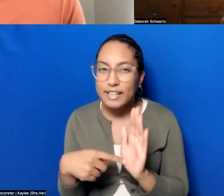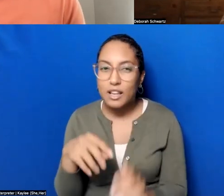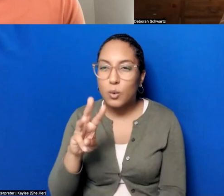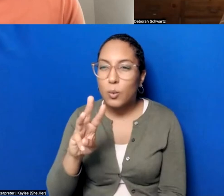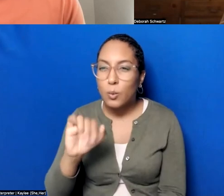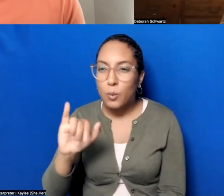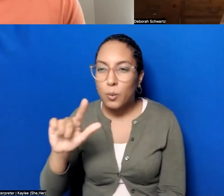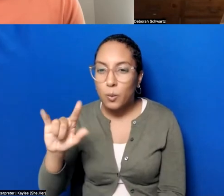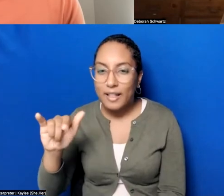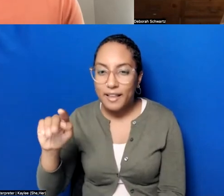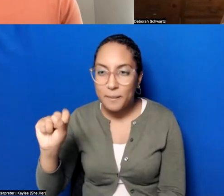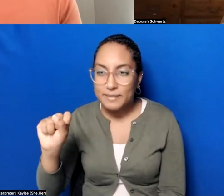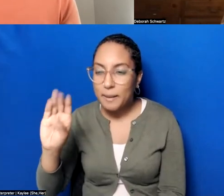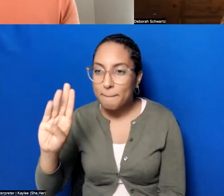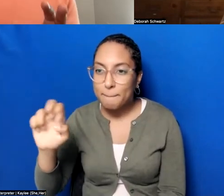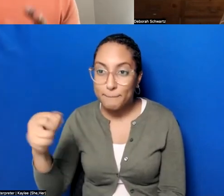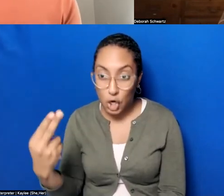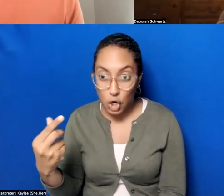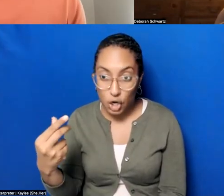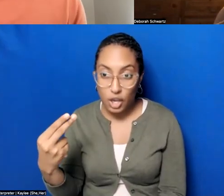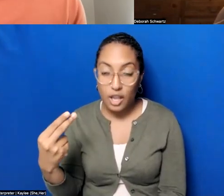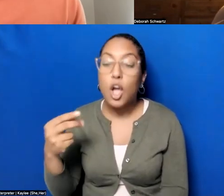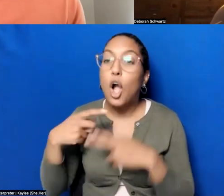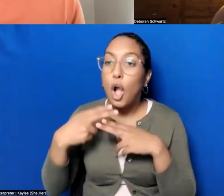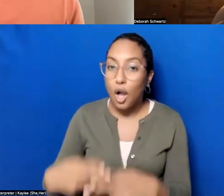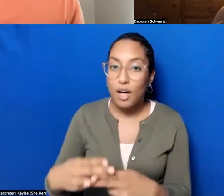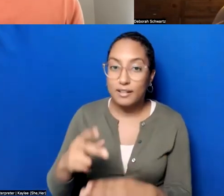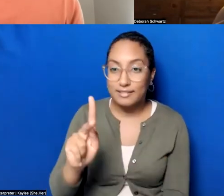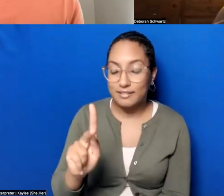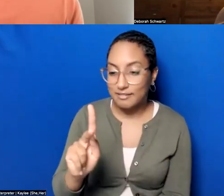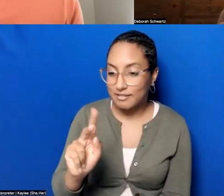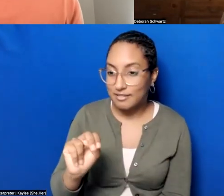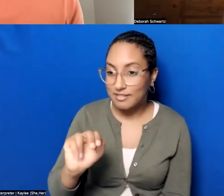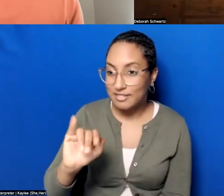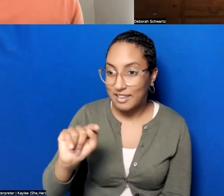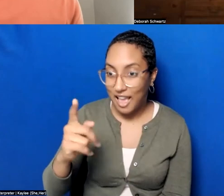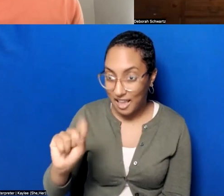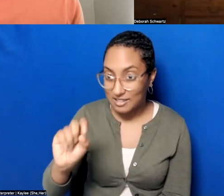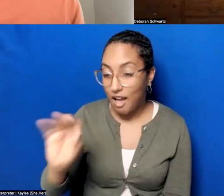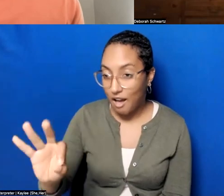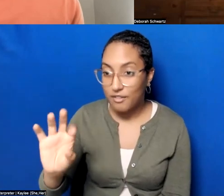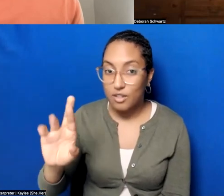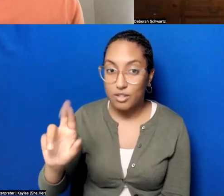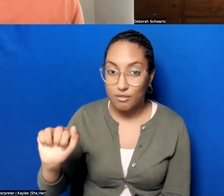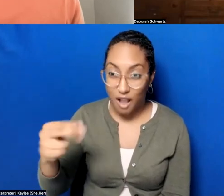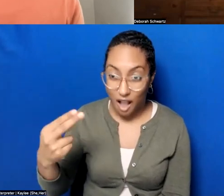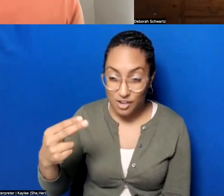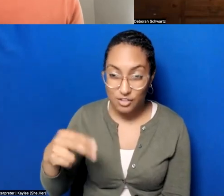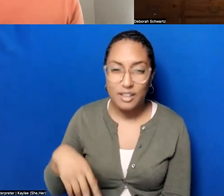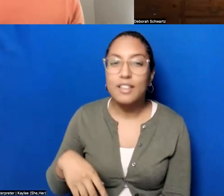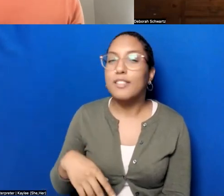called Knights of the Raj and it told the stories of early Bangladeshi migrants to New York through